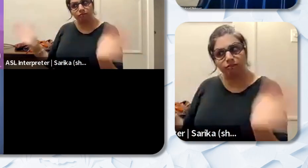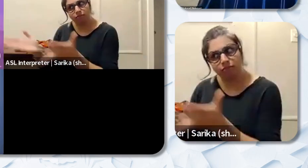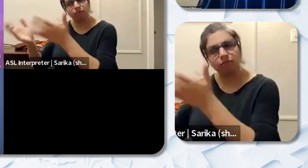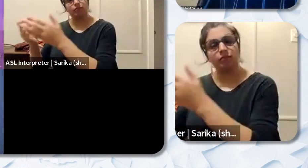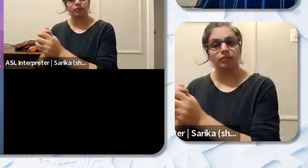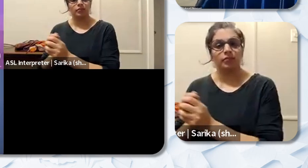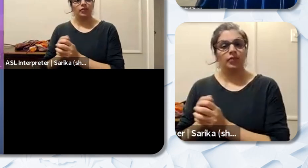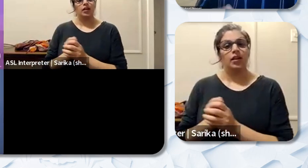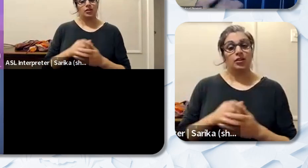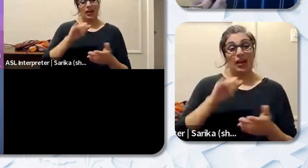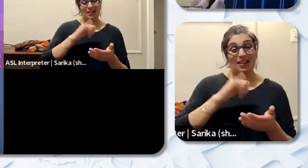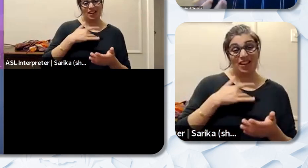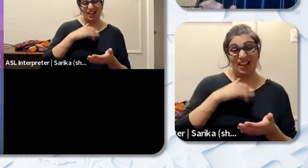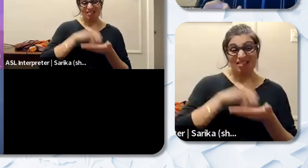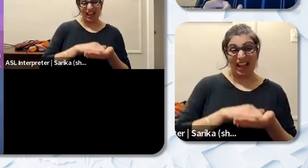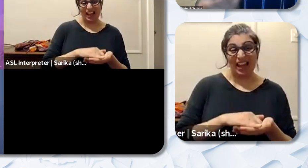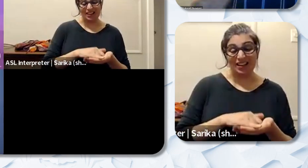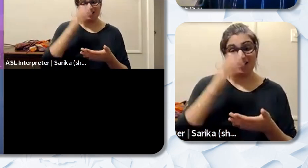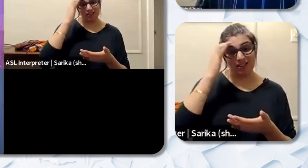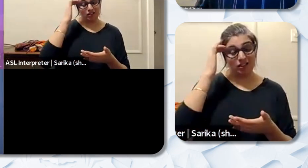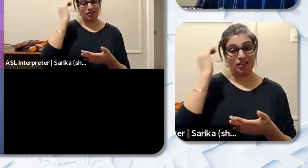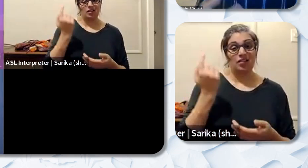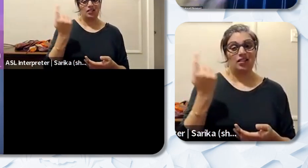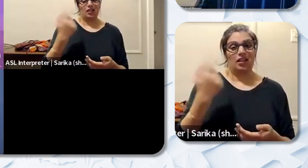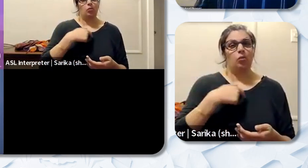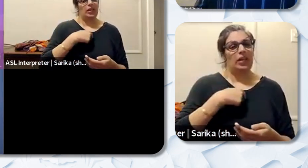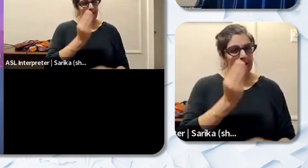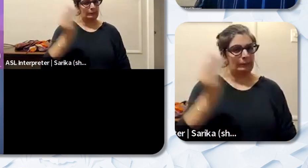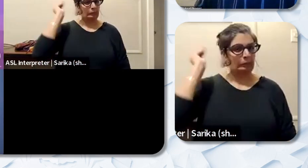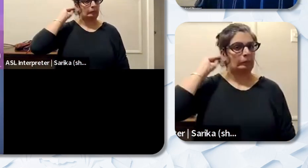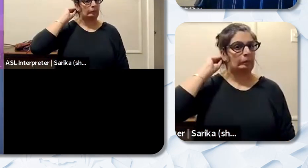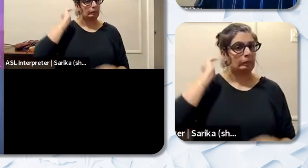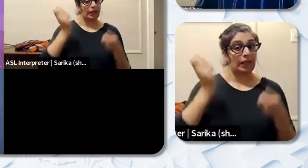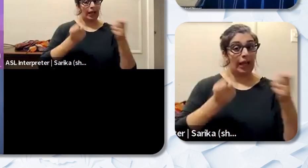so I think that that's something that we should be mindful of the admin at site should be mindful